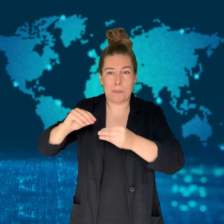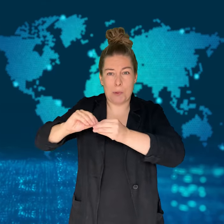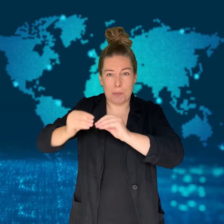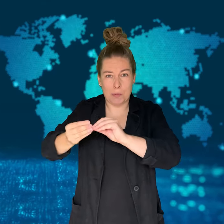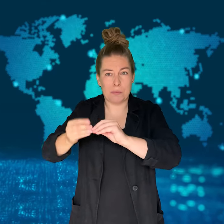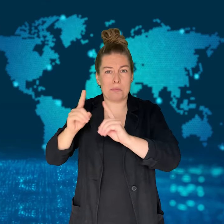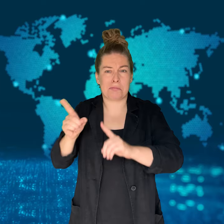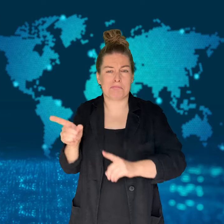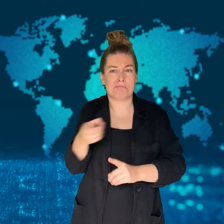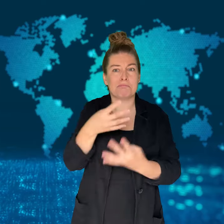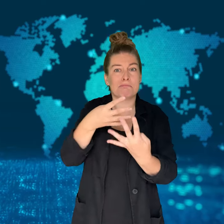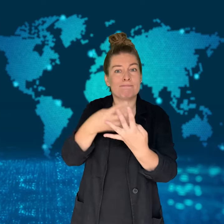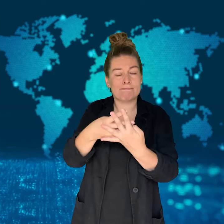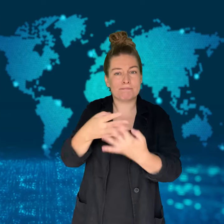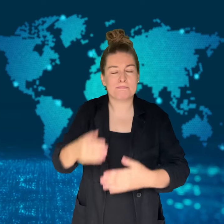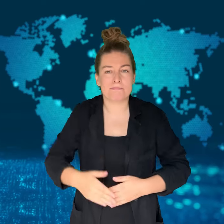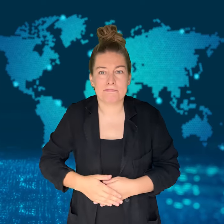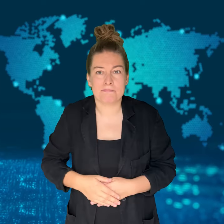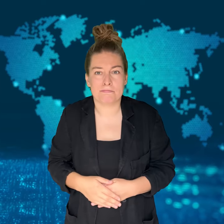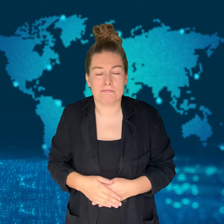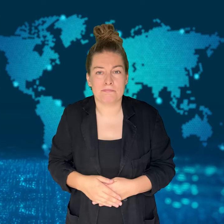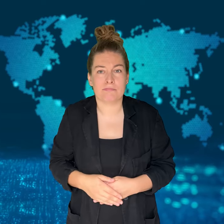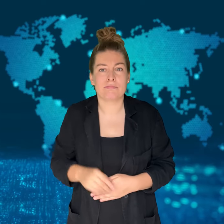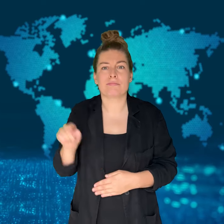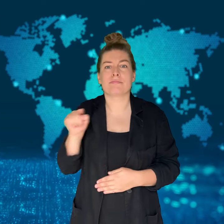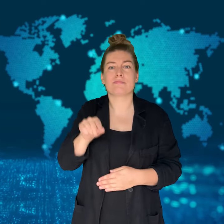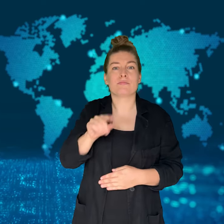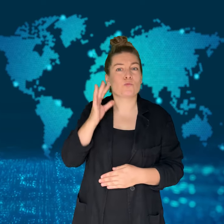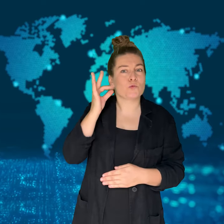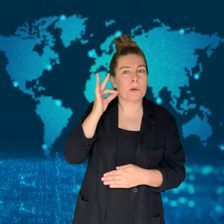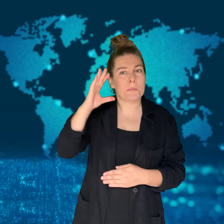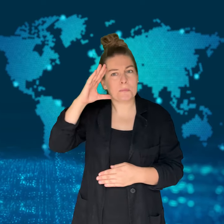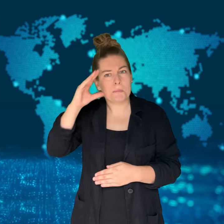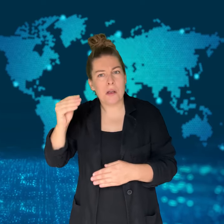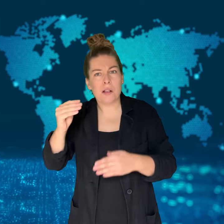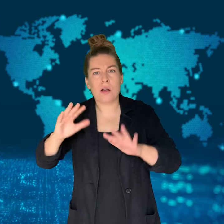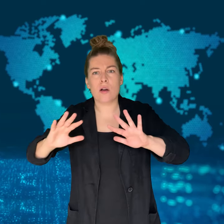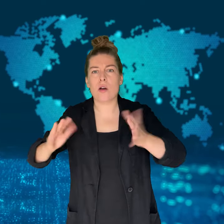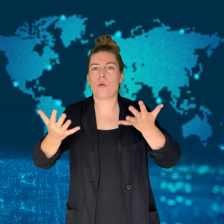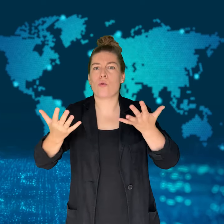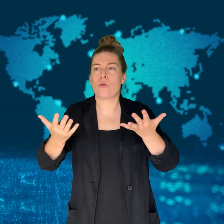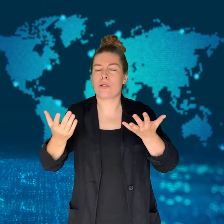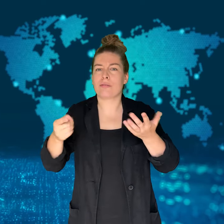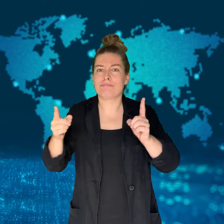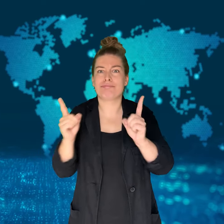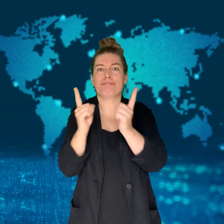Kizer first met Volar on a sex trafficking website.